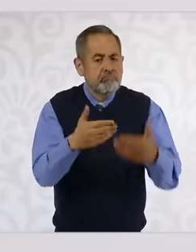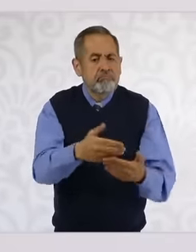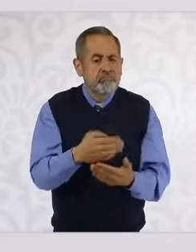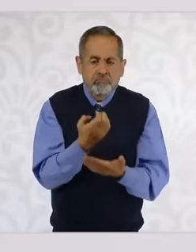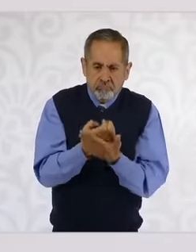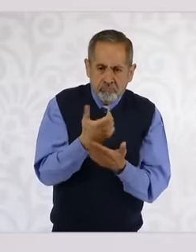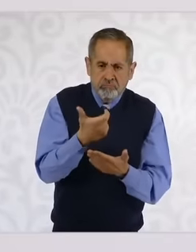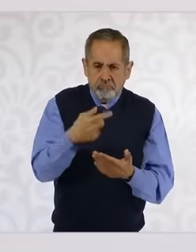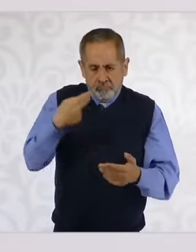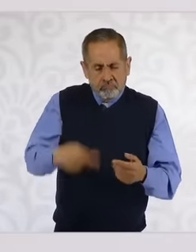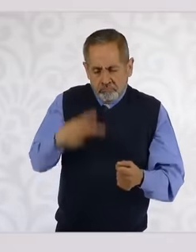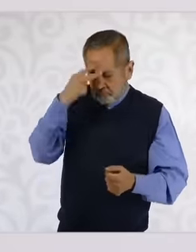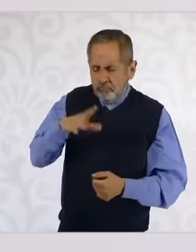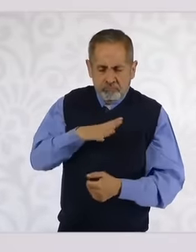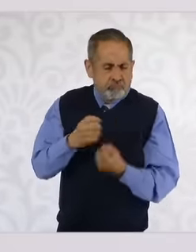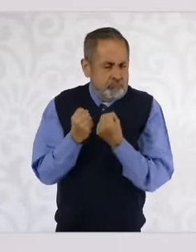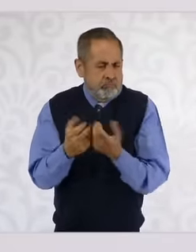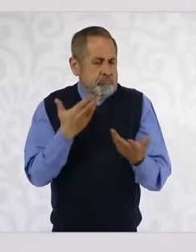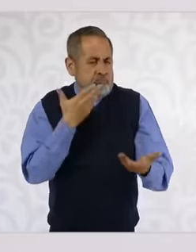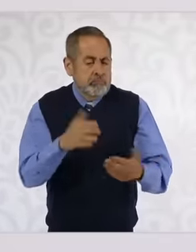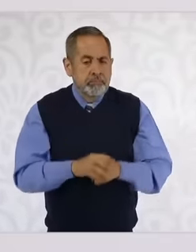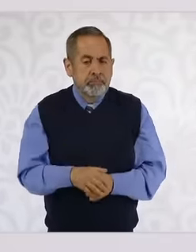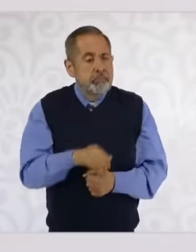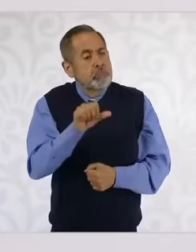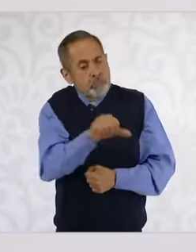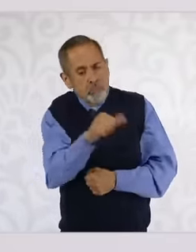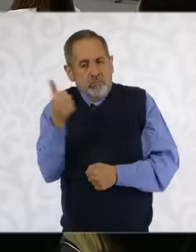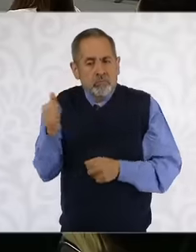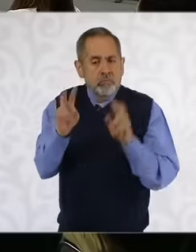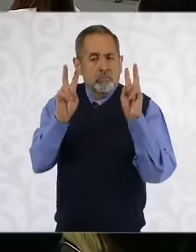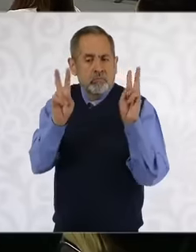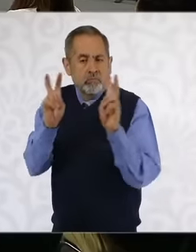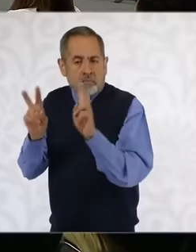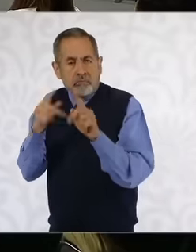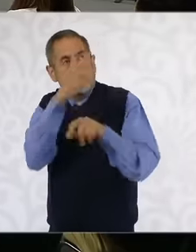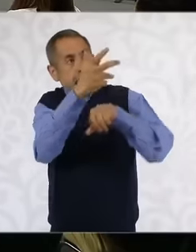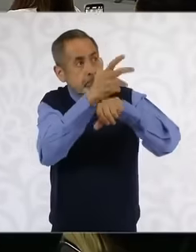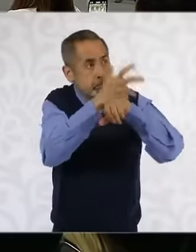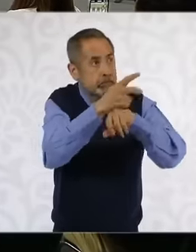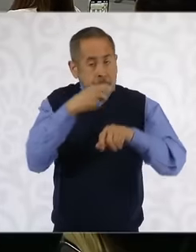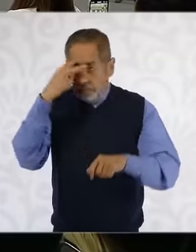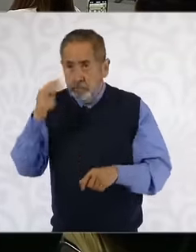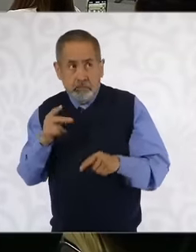national economy and in others topics that are important For the United States and for Mexico, we are going